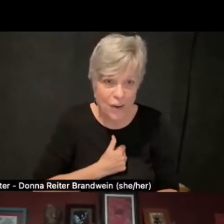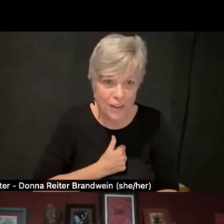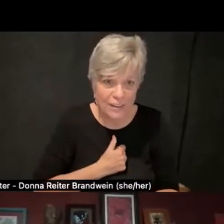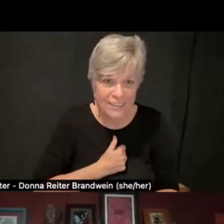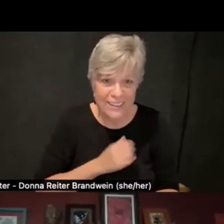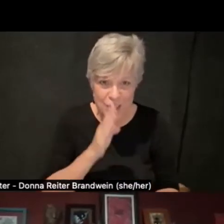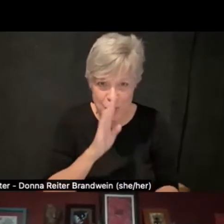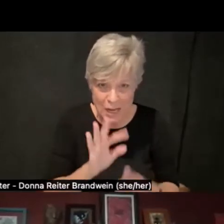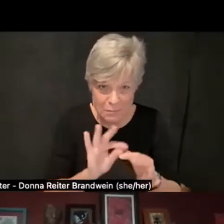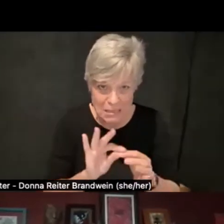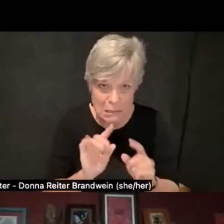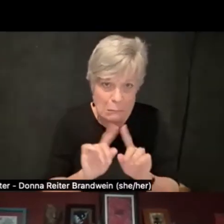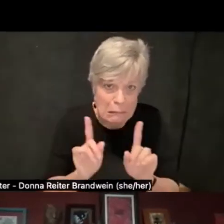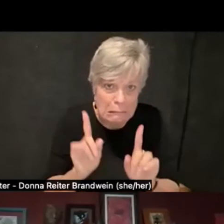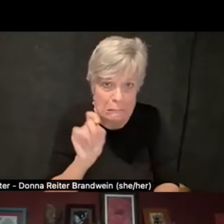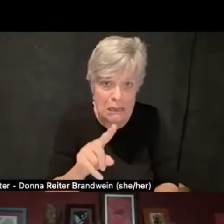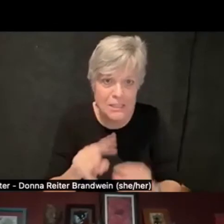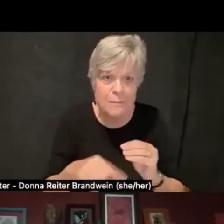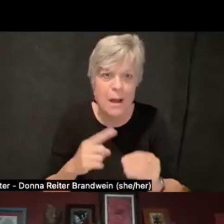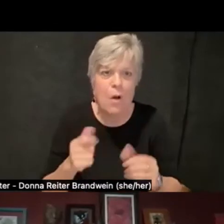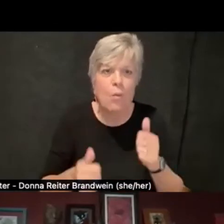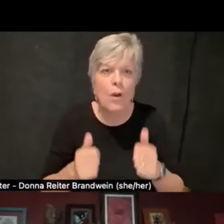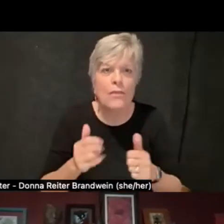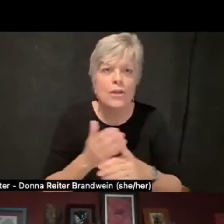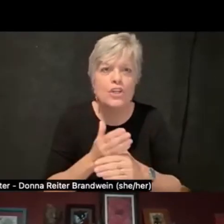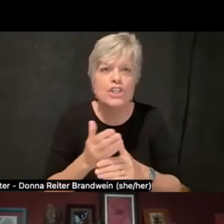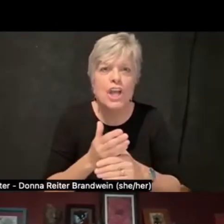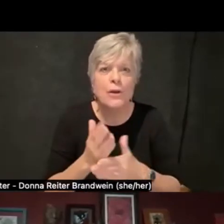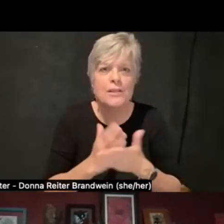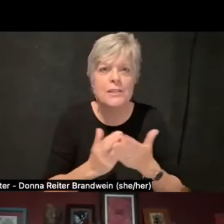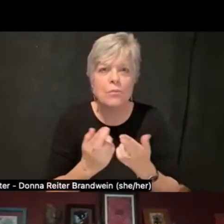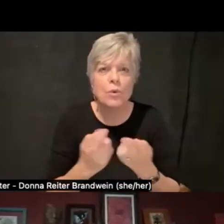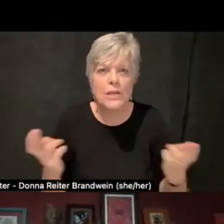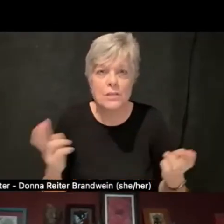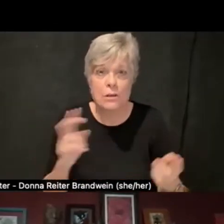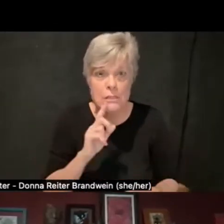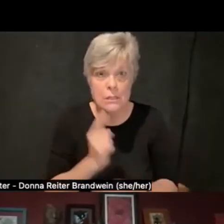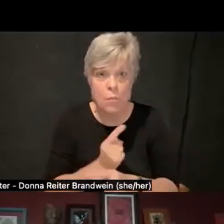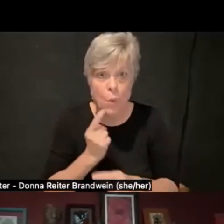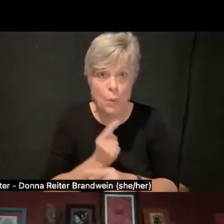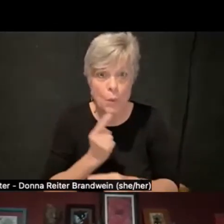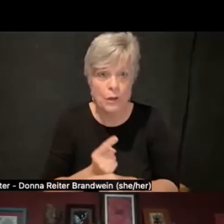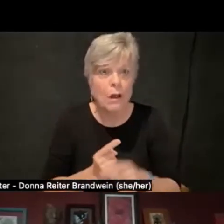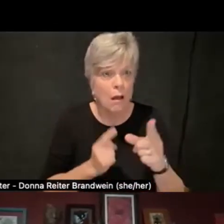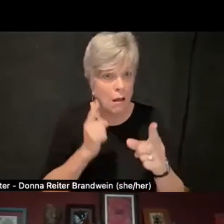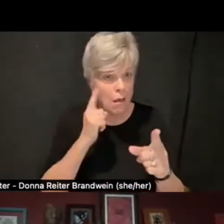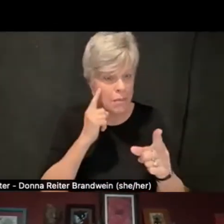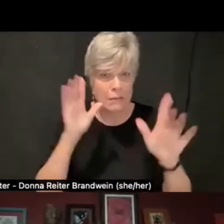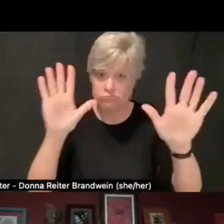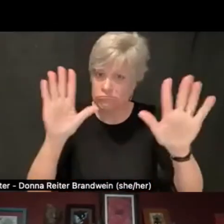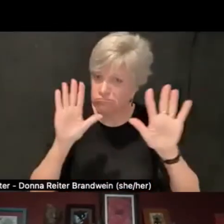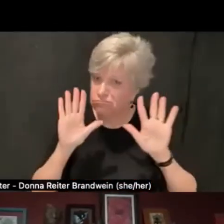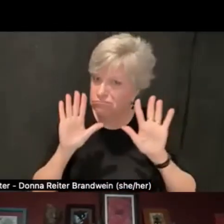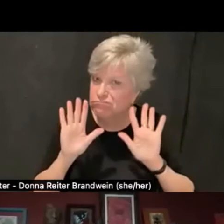but it was a question about whether sharing out some resources would be appropriate, and I think it would be absolutely appropriate.